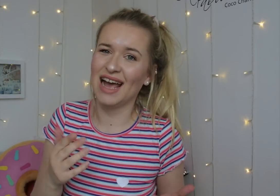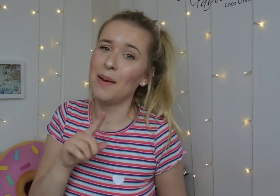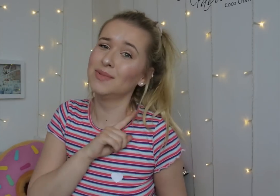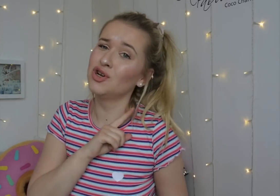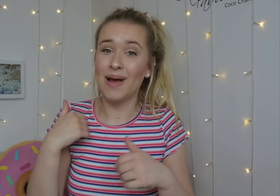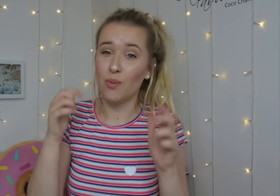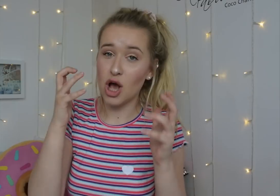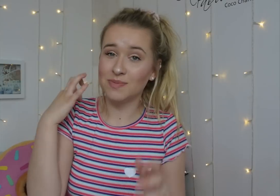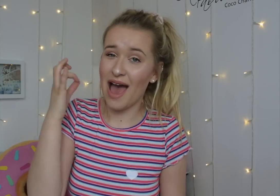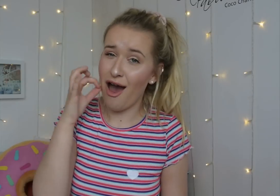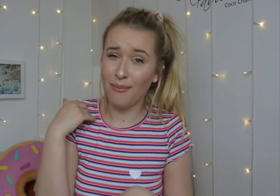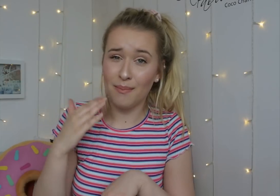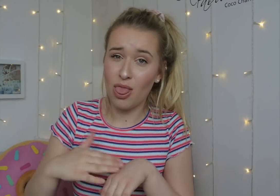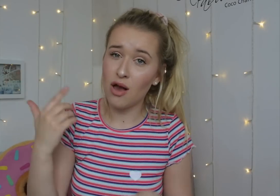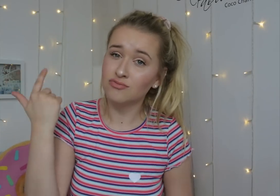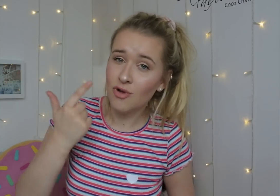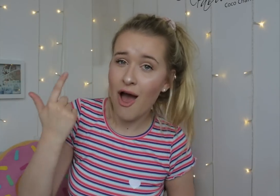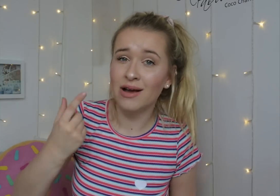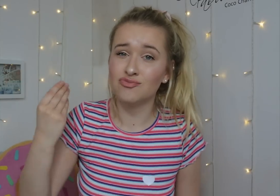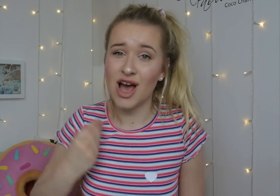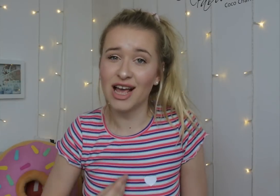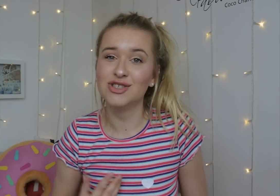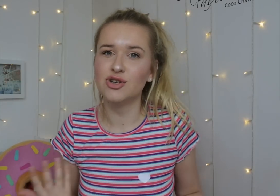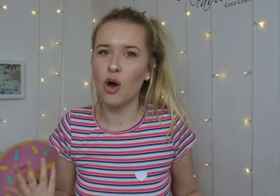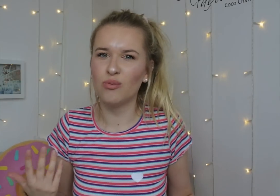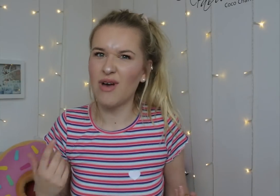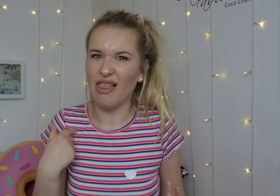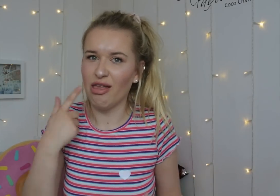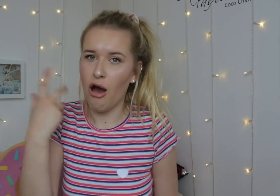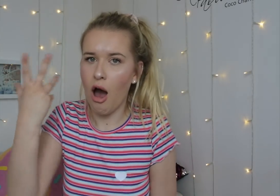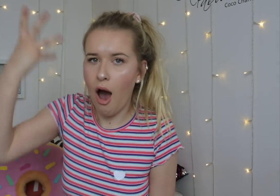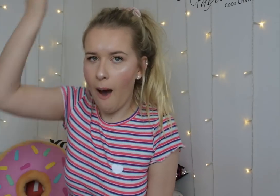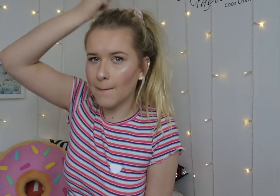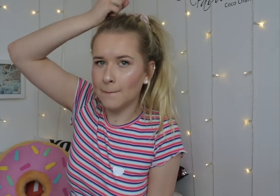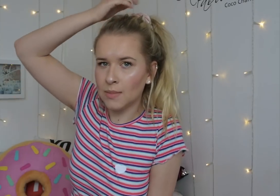as I washed it earlier I couldn't be bothered to dry or straighten it so I thought why not leave it wet.